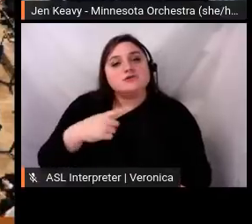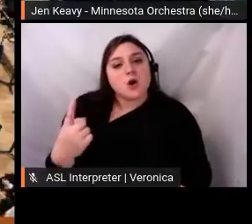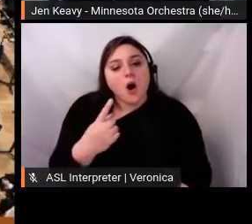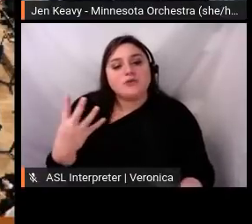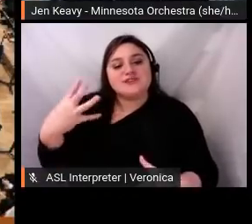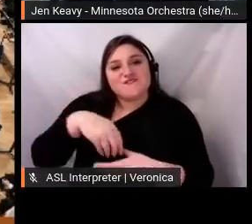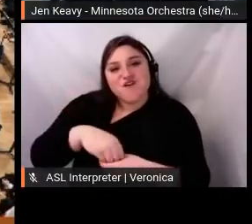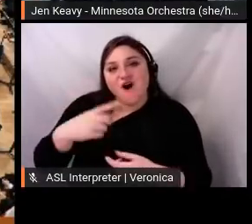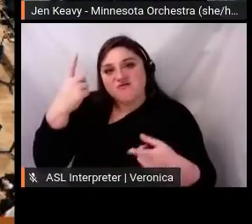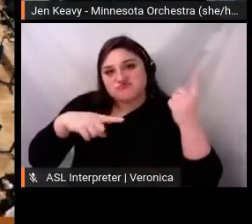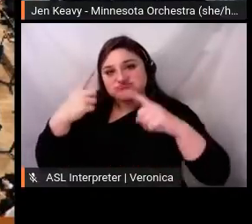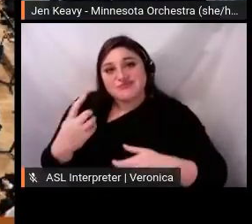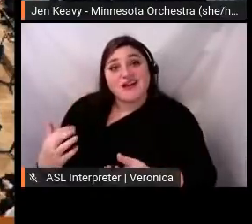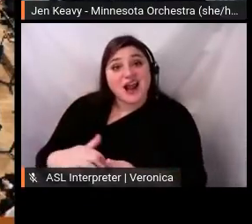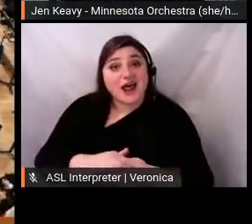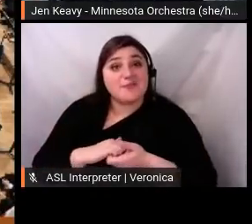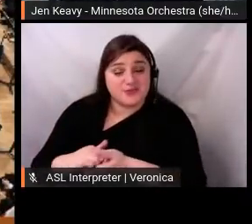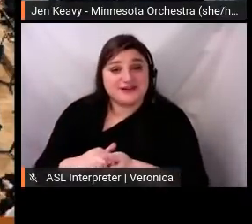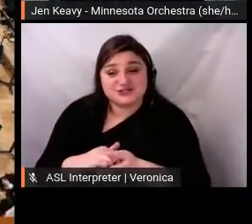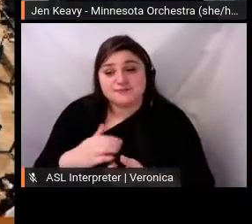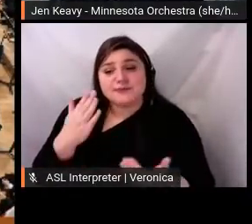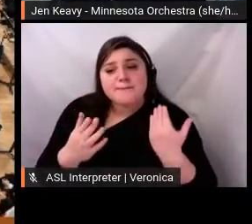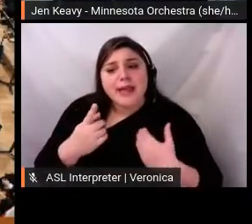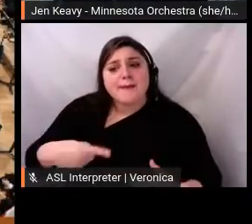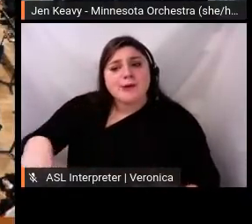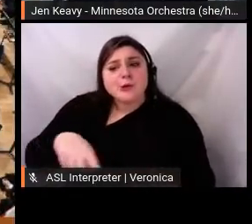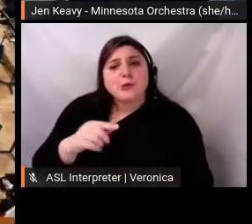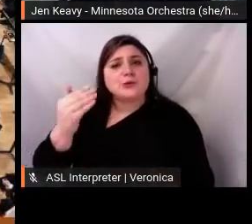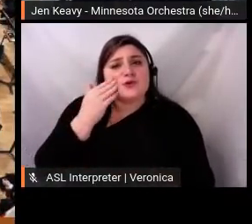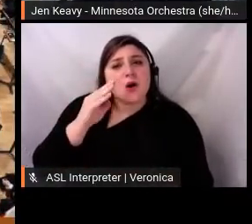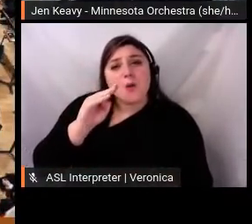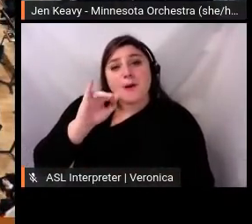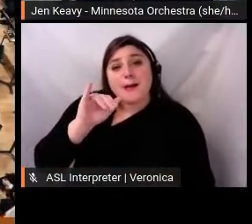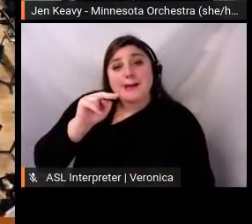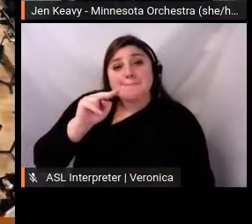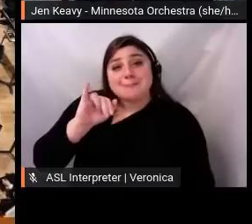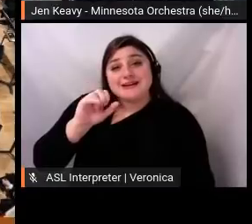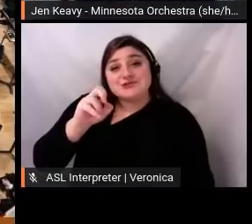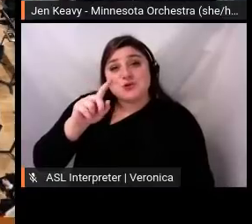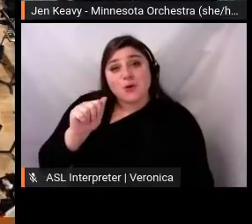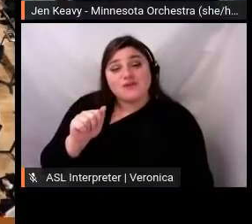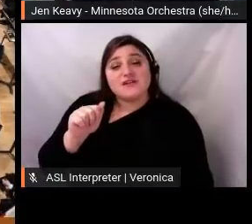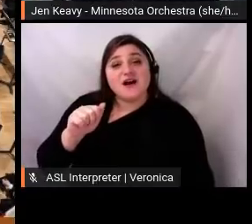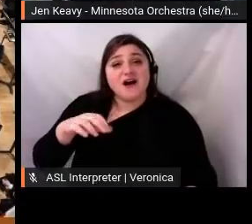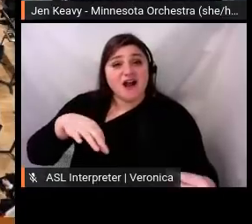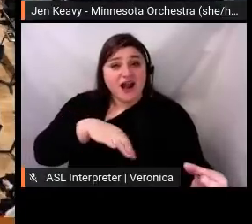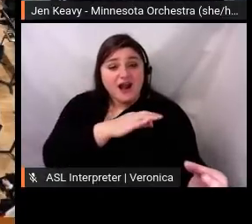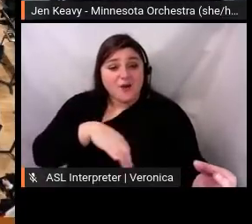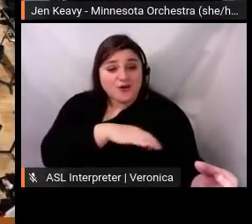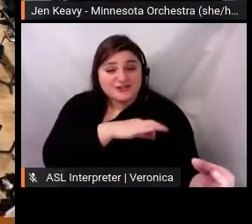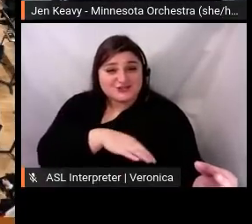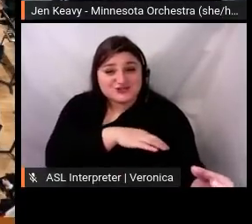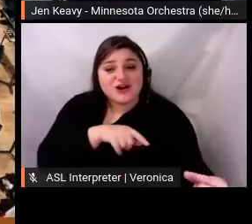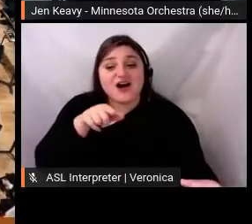Now, some of you may be familiar with the Minnesota Orchestra's labor dispute of 2013. This was a painful and pivotal moment in our nearly